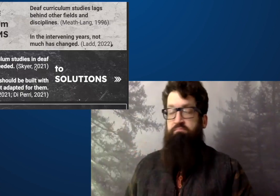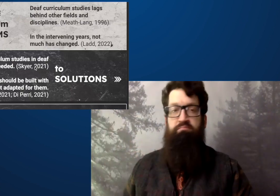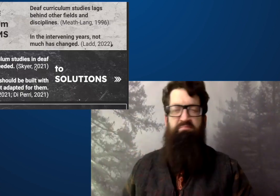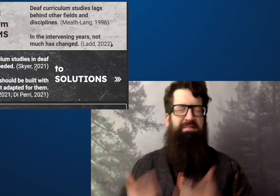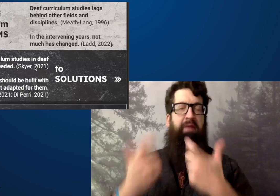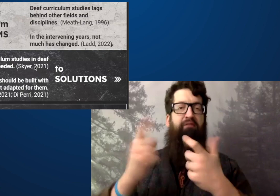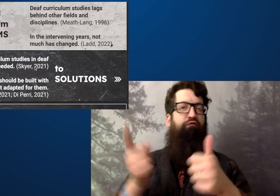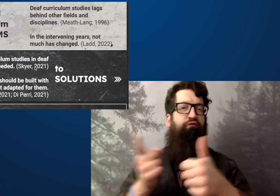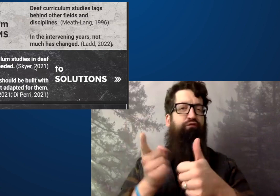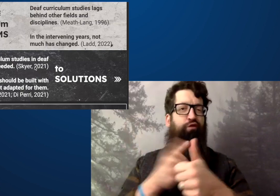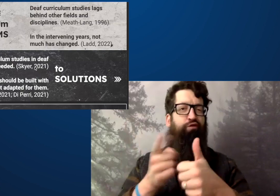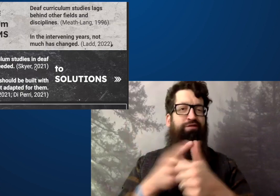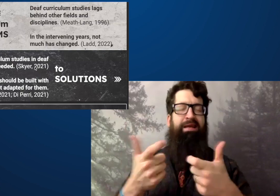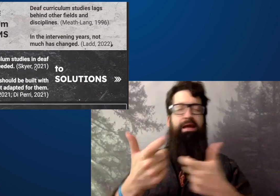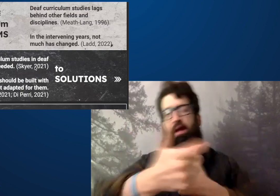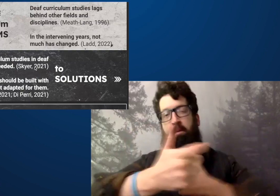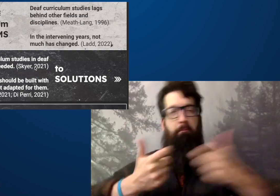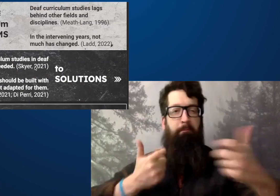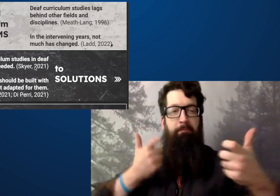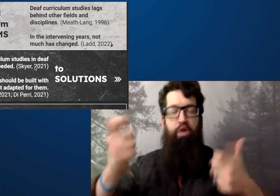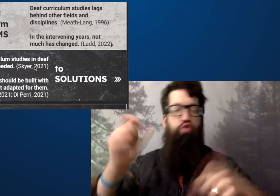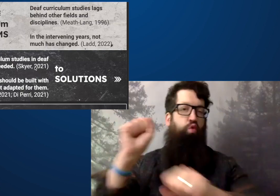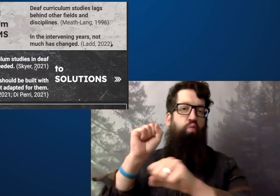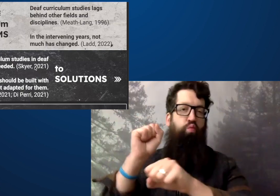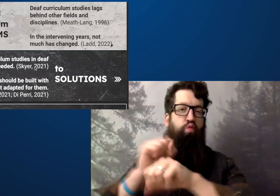It's a fascinating book. I'm excited to read.